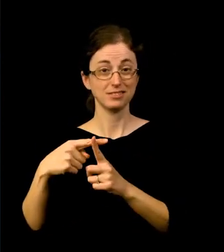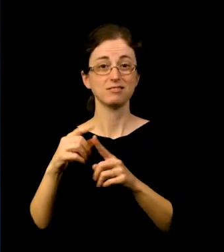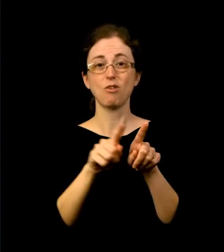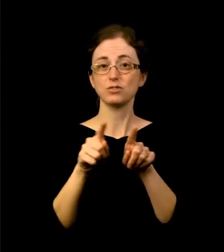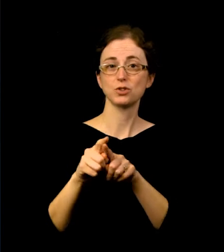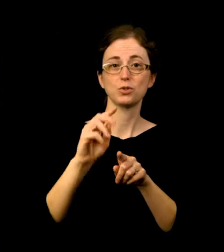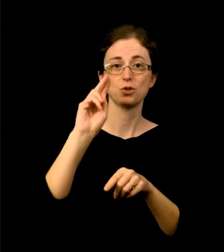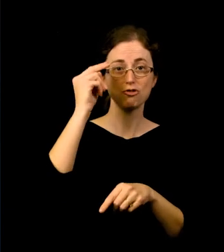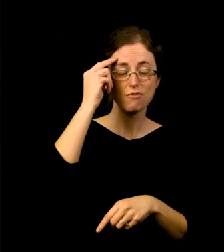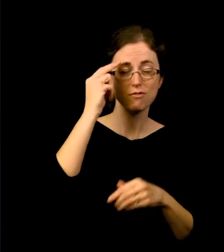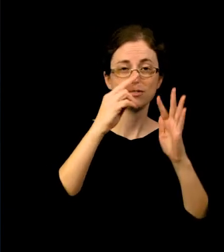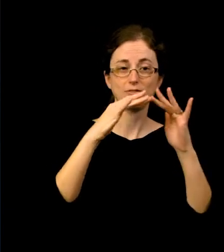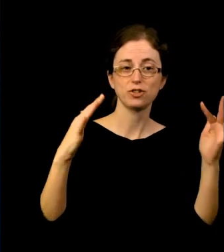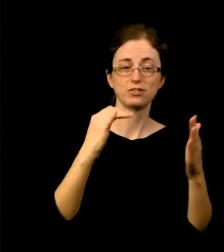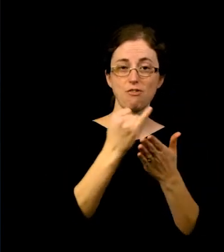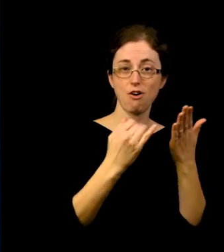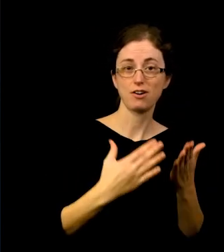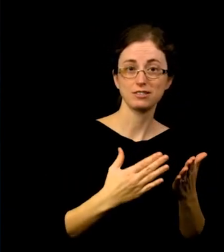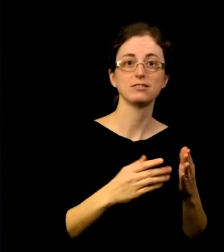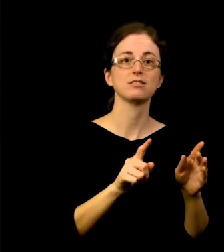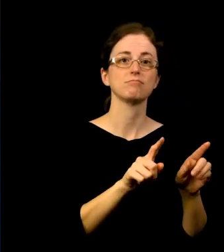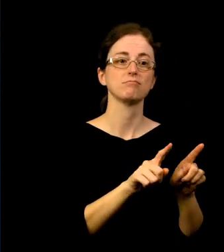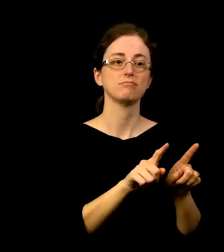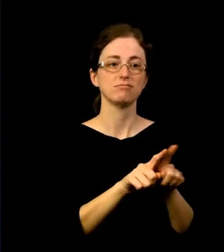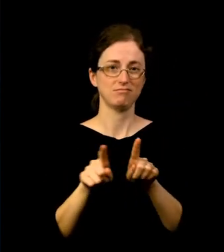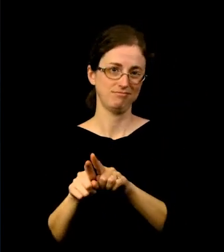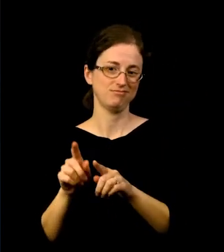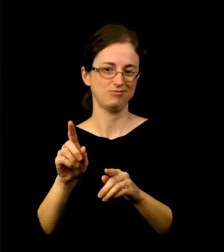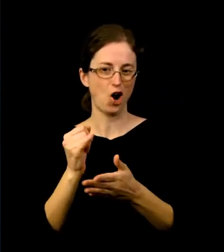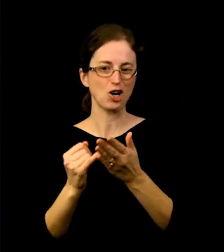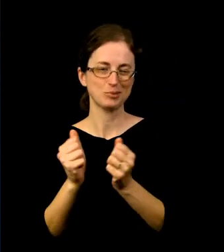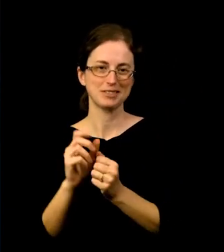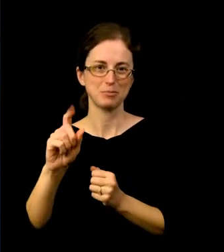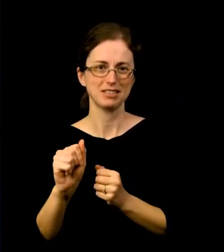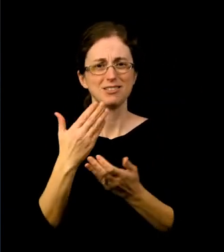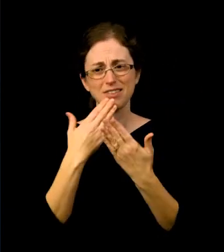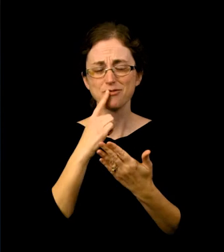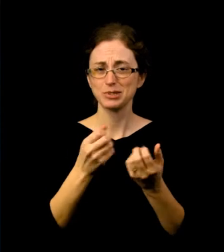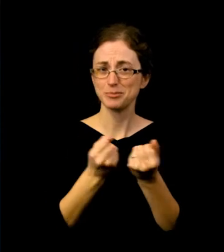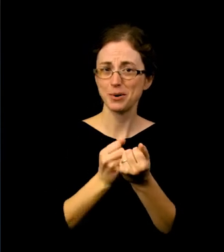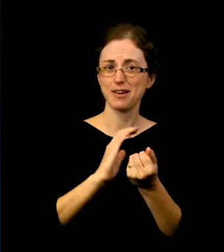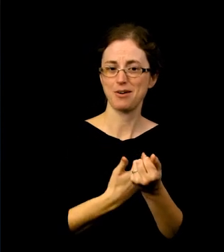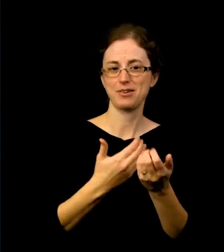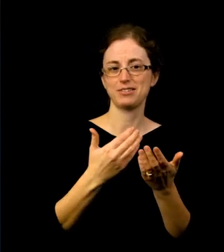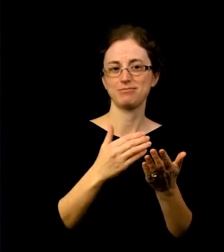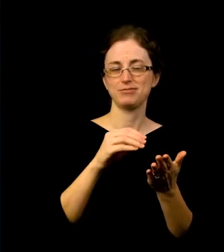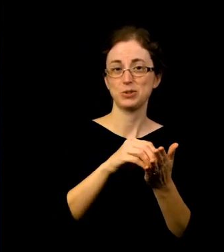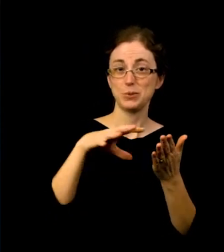so that even during our most challenging months, art was not another educational gap they experienced while learning remotely.